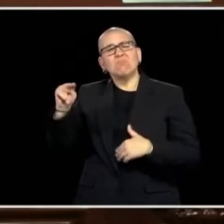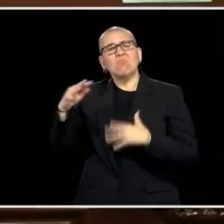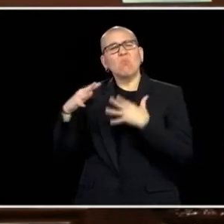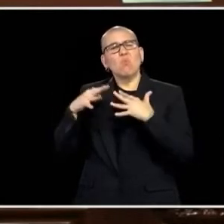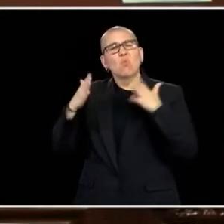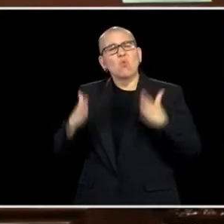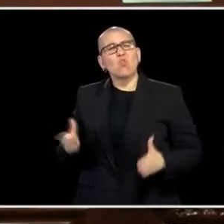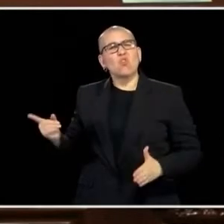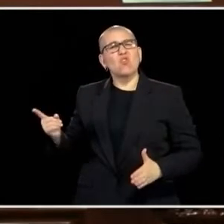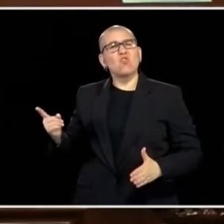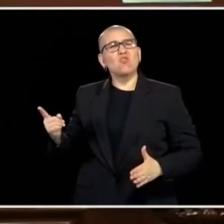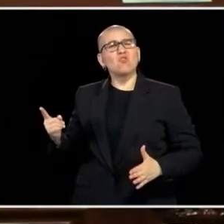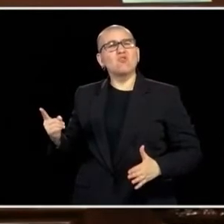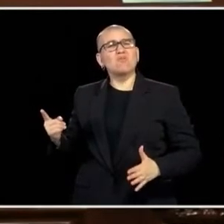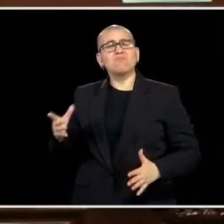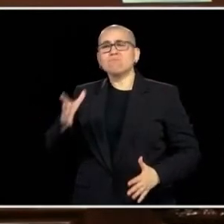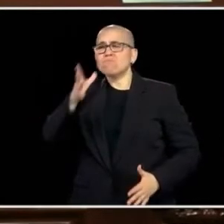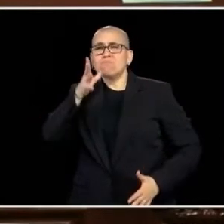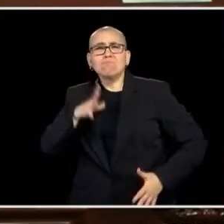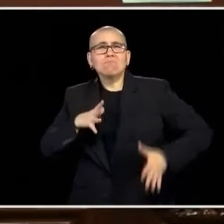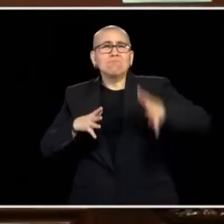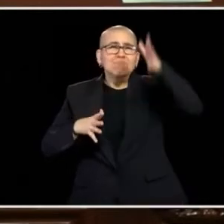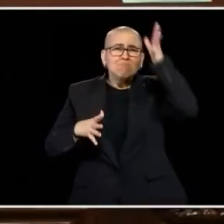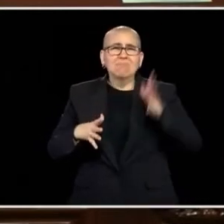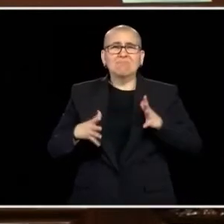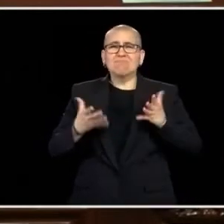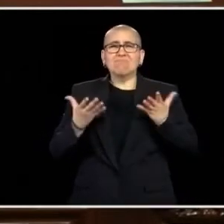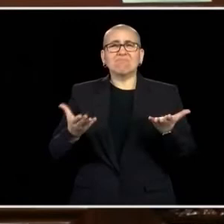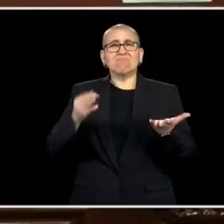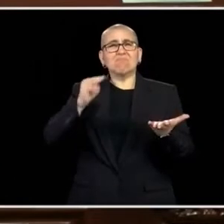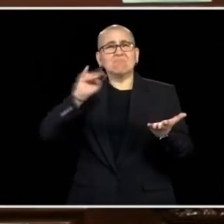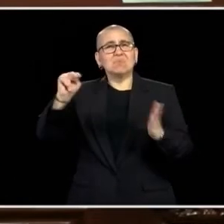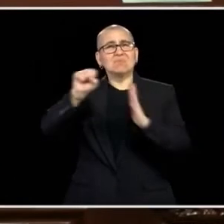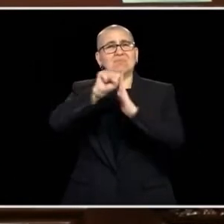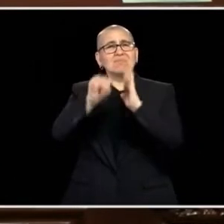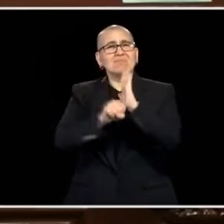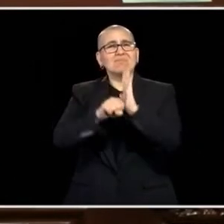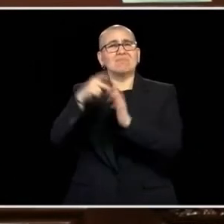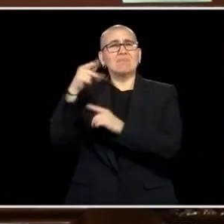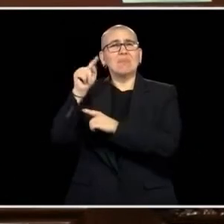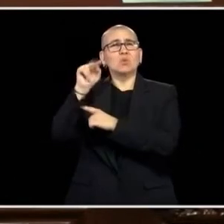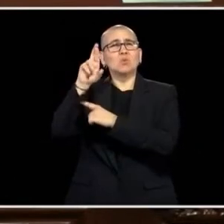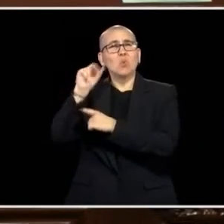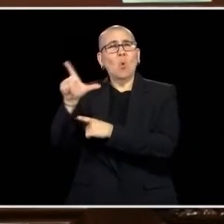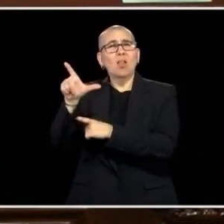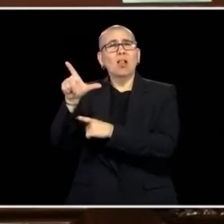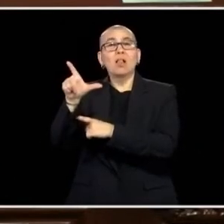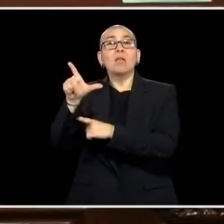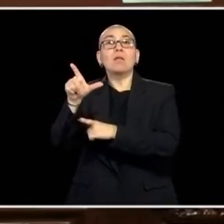STEP OF THE WAY WAS THE WOMEN AND MEN OF THE MINNESOTA STATE PATROL UNDER THE LEADERSHIP OF COLONEL MATT LANGER, ALONG